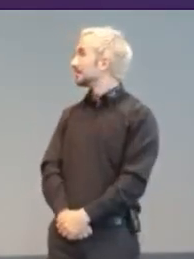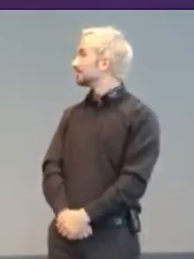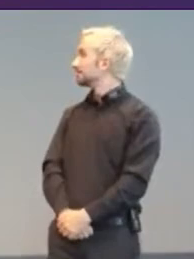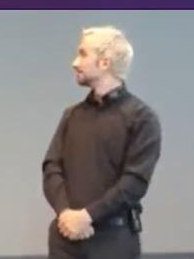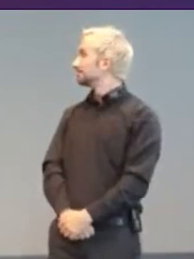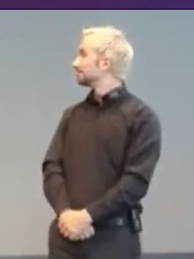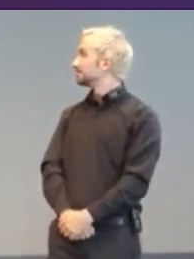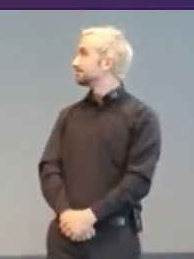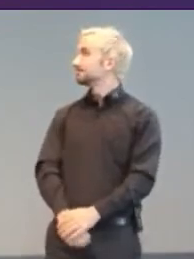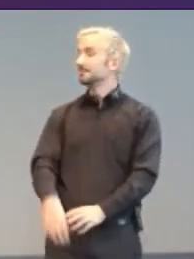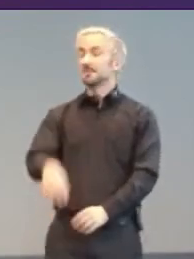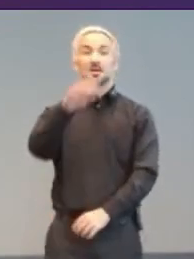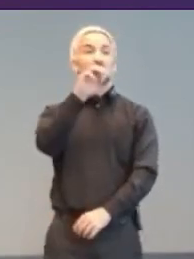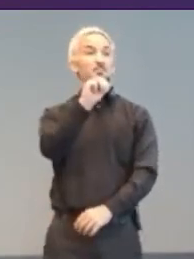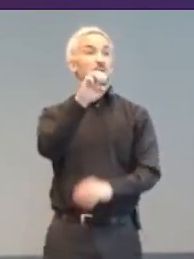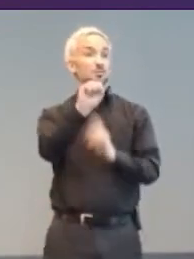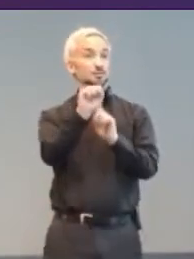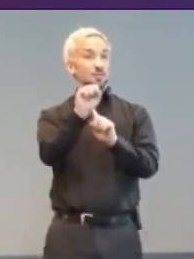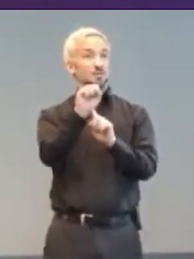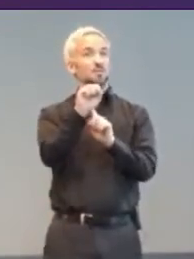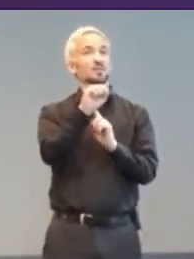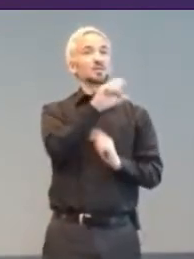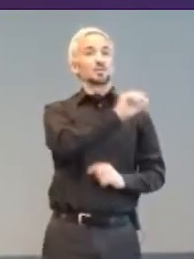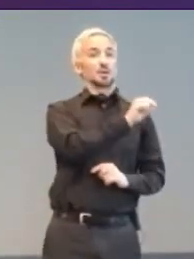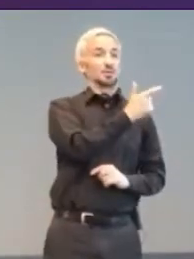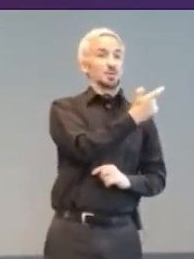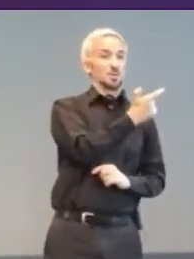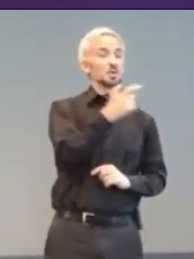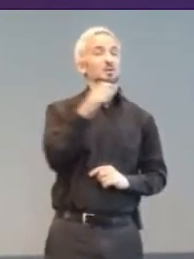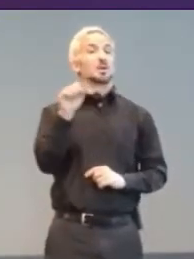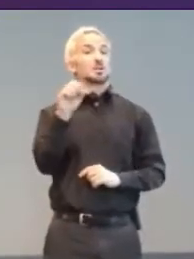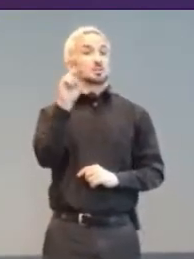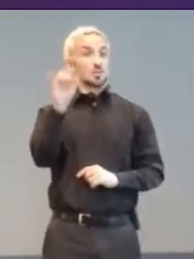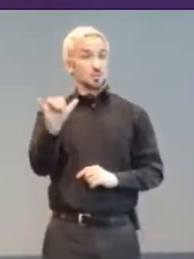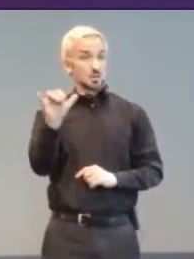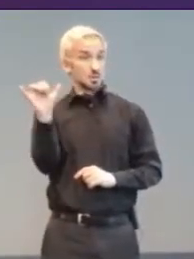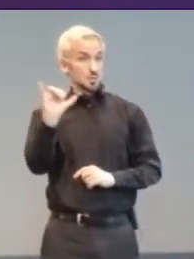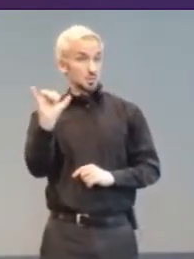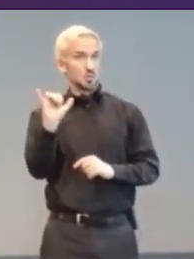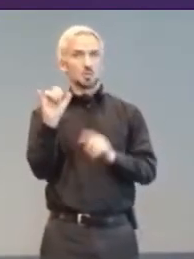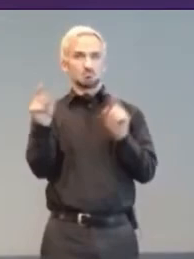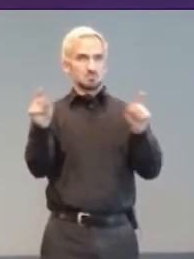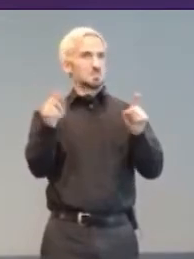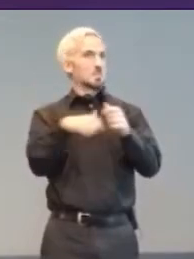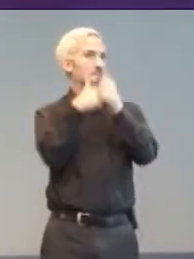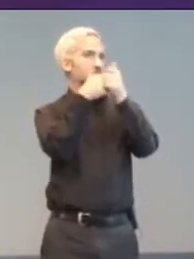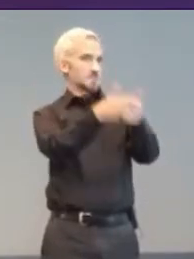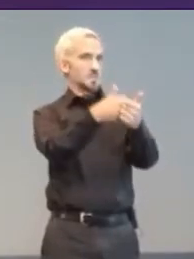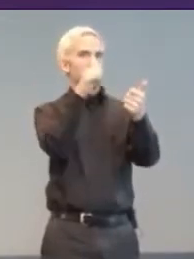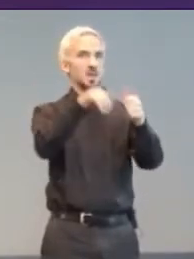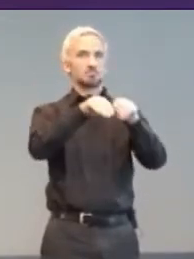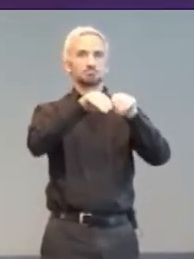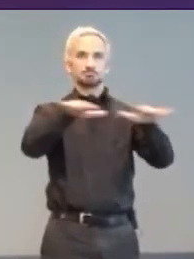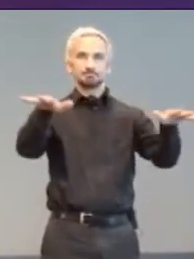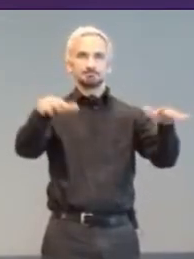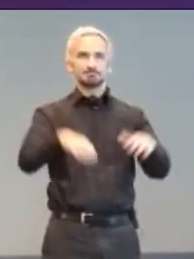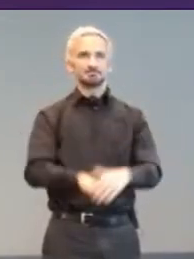2021 and Sony in 2023 have happily followed. One day A.I. search engines may make it all a lot easier,